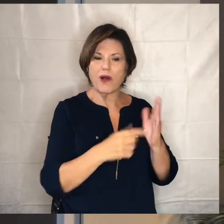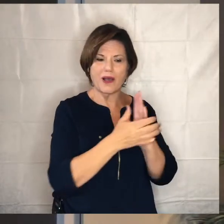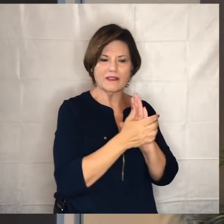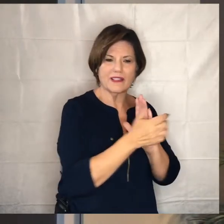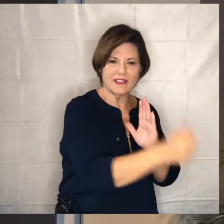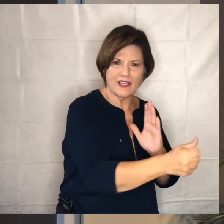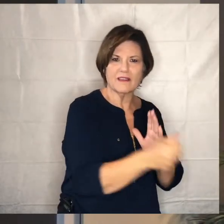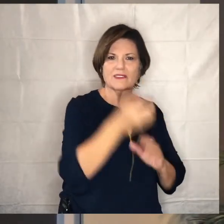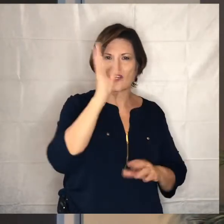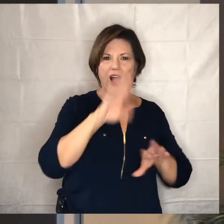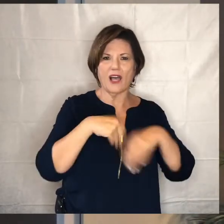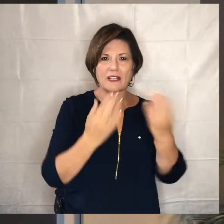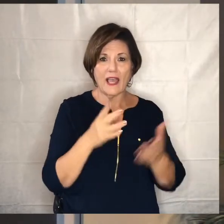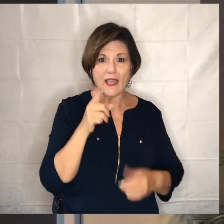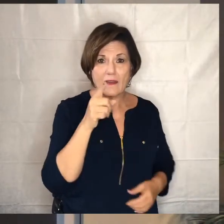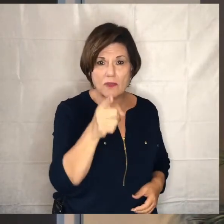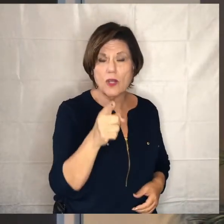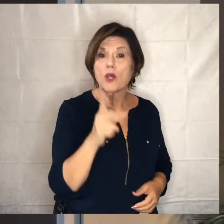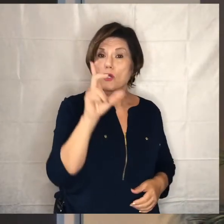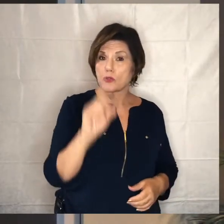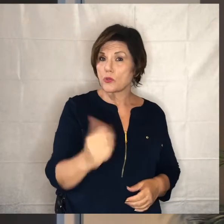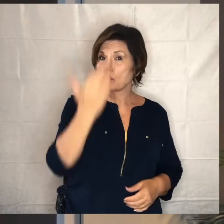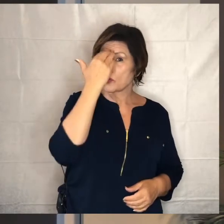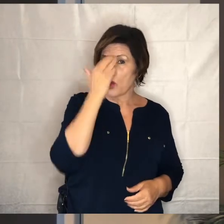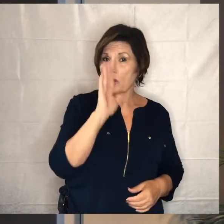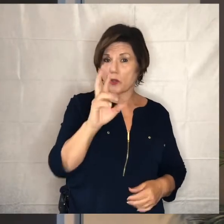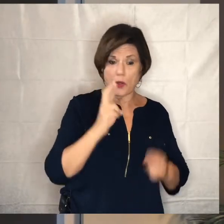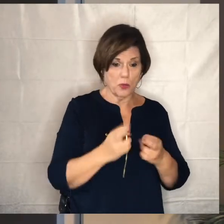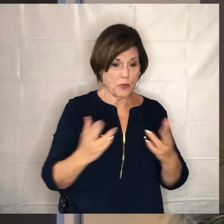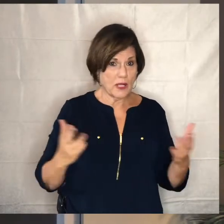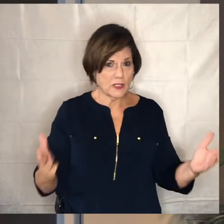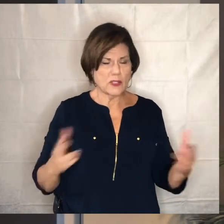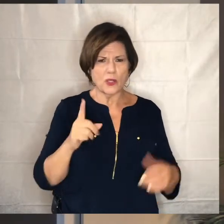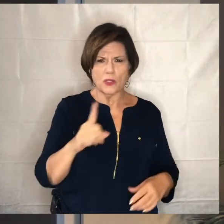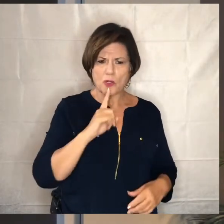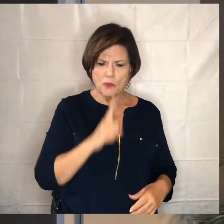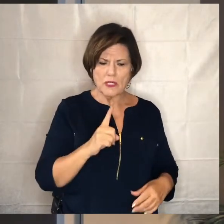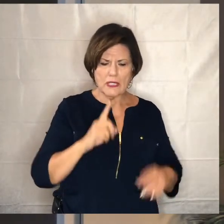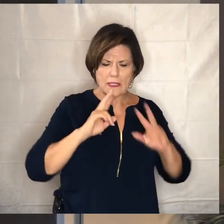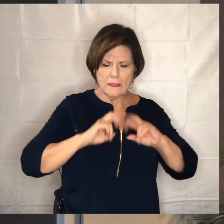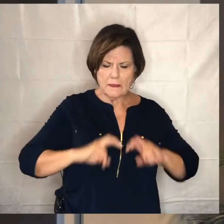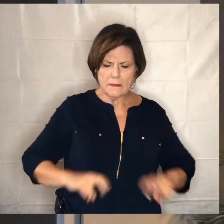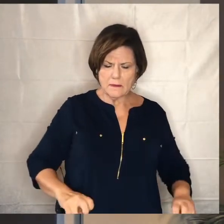do you know the resources that you actually have have you taken a good hard look at your account